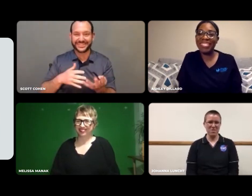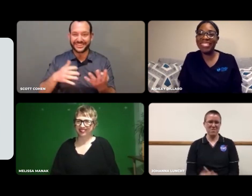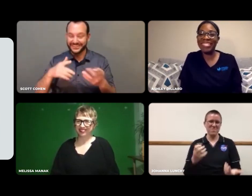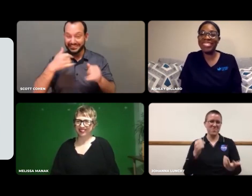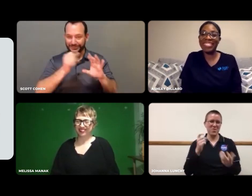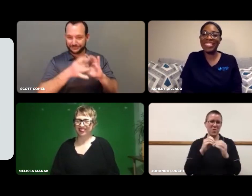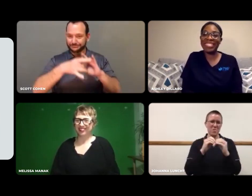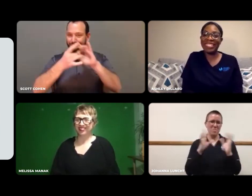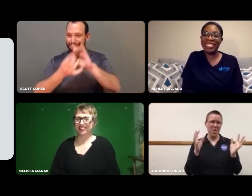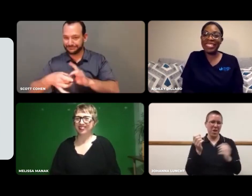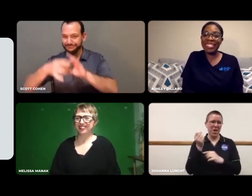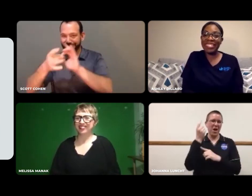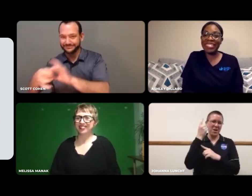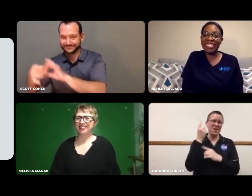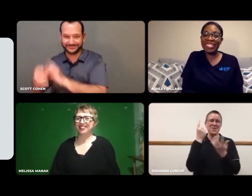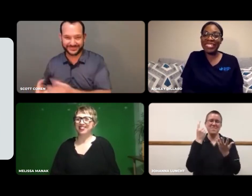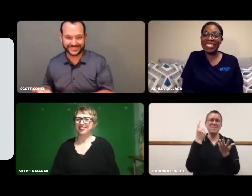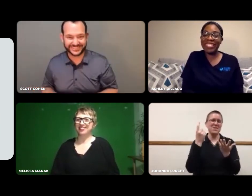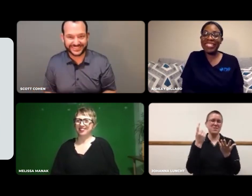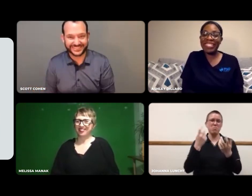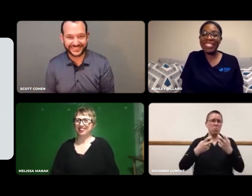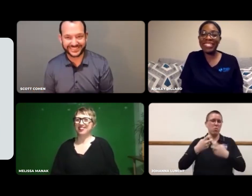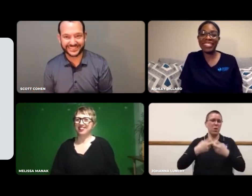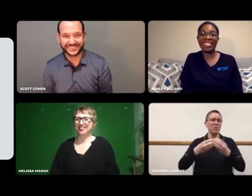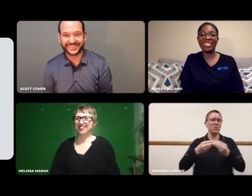finally wove together for you, right? Yes.